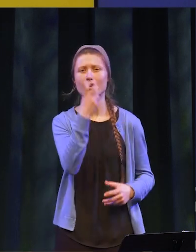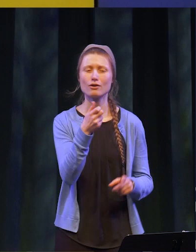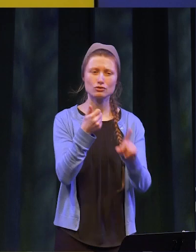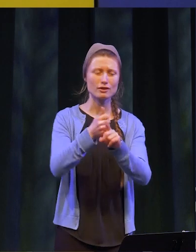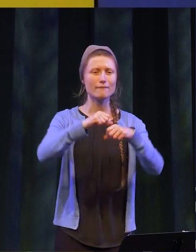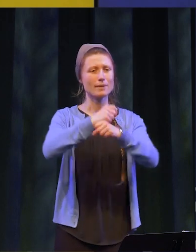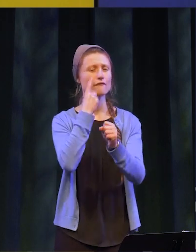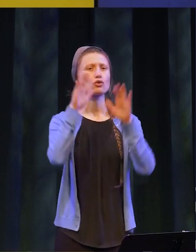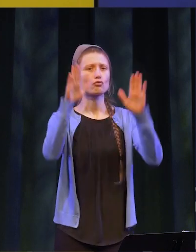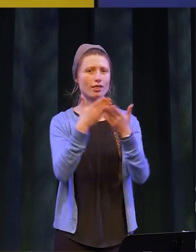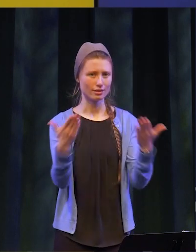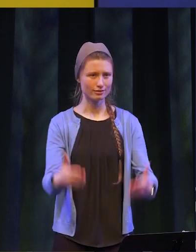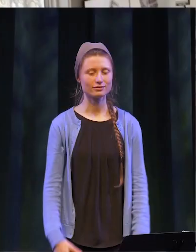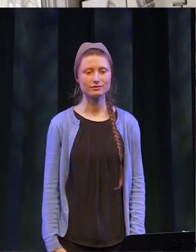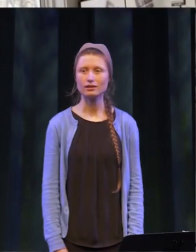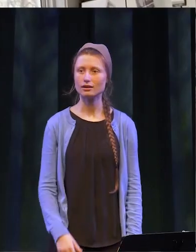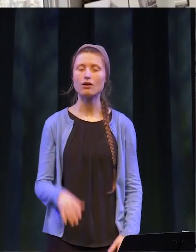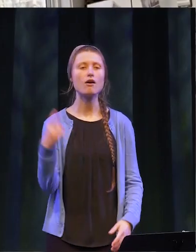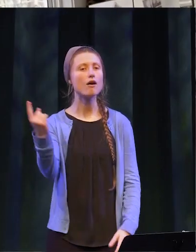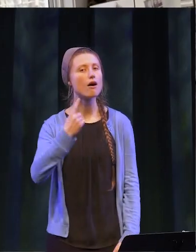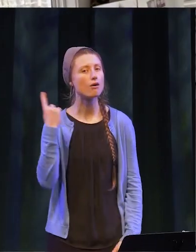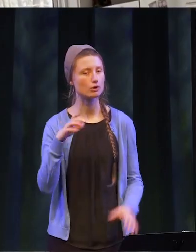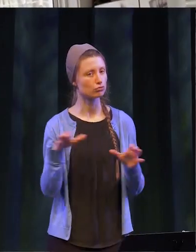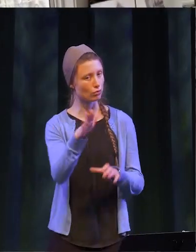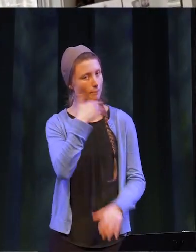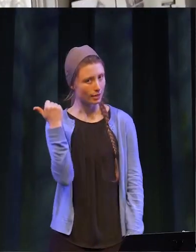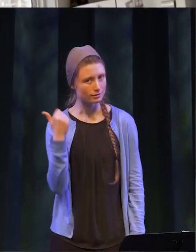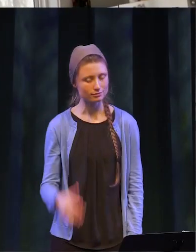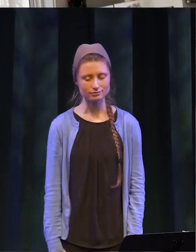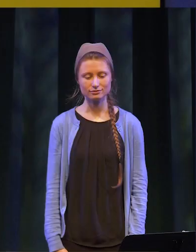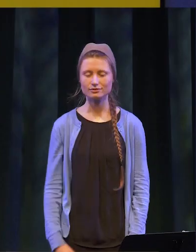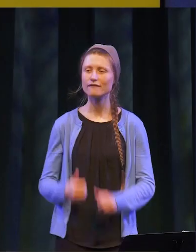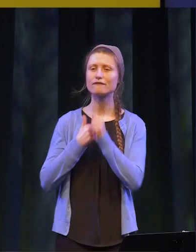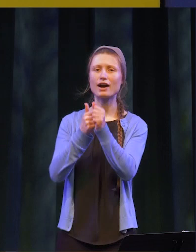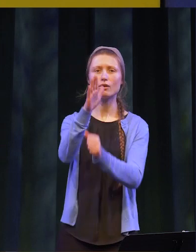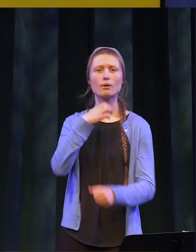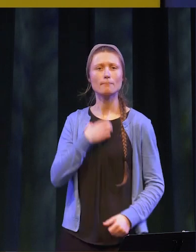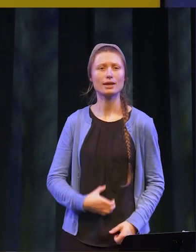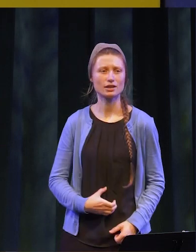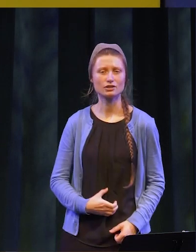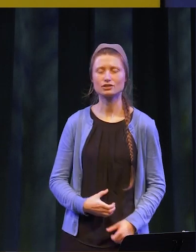you were made for great things. Always do your best. Follow your passion. Stay true